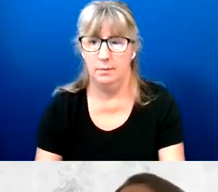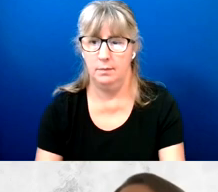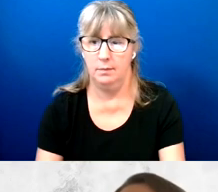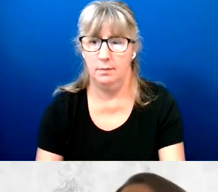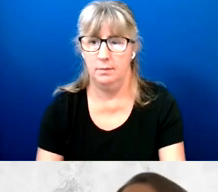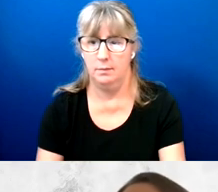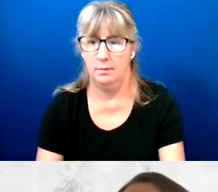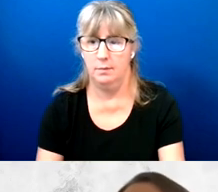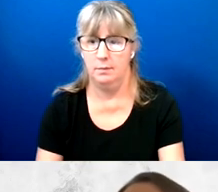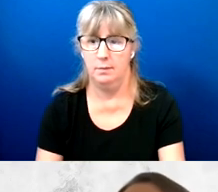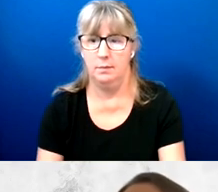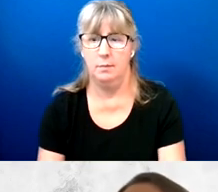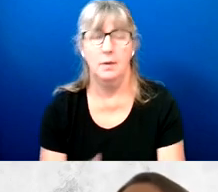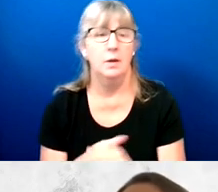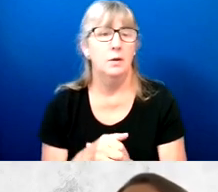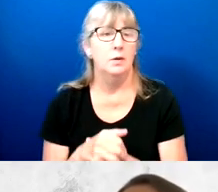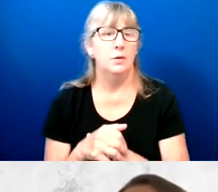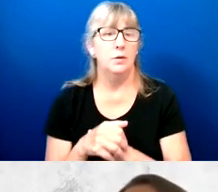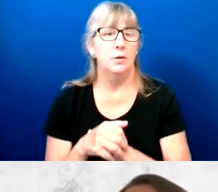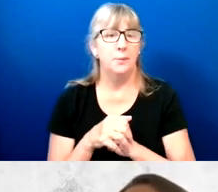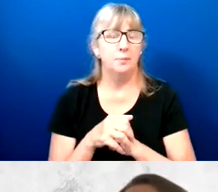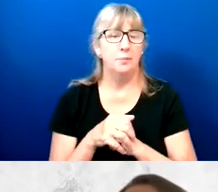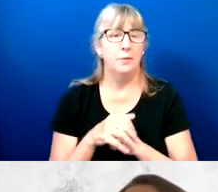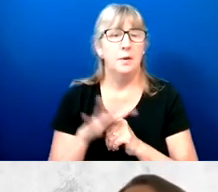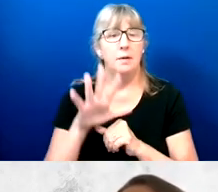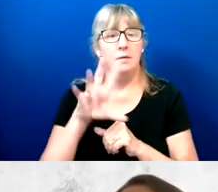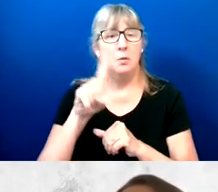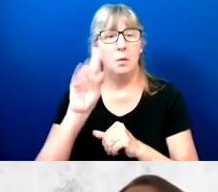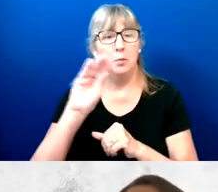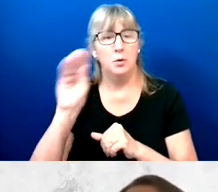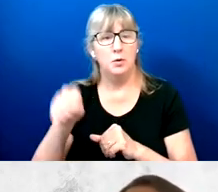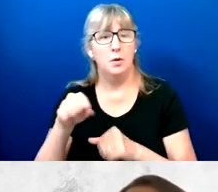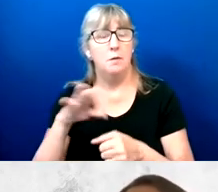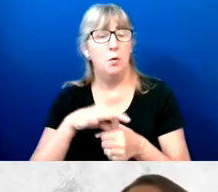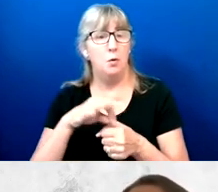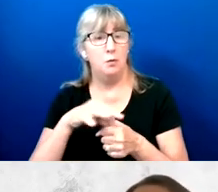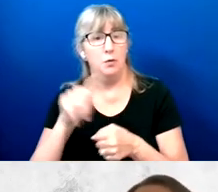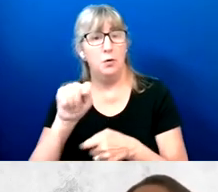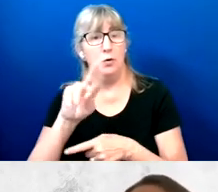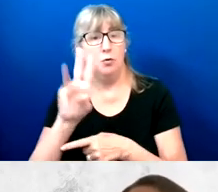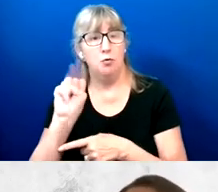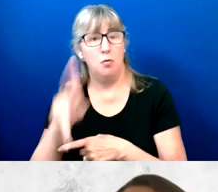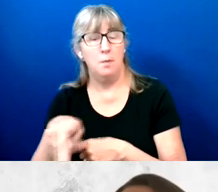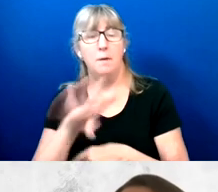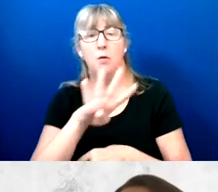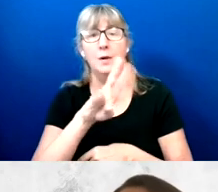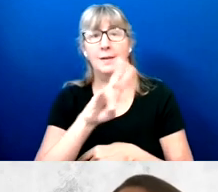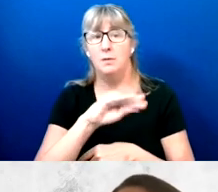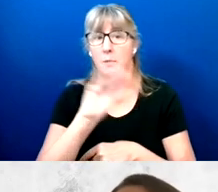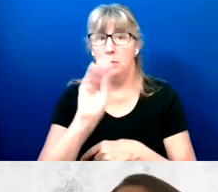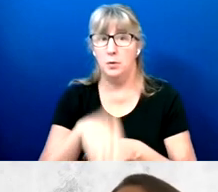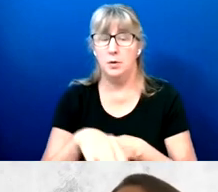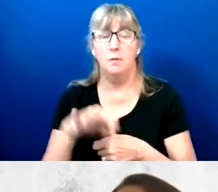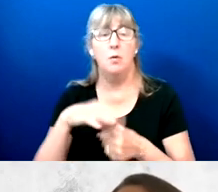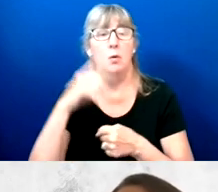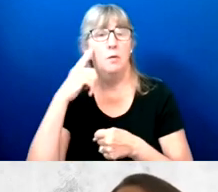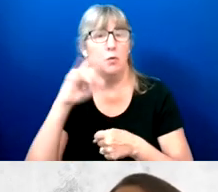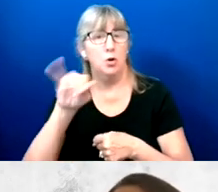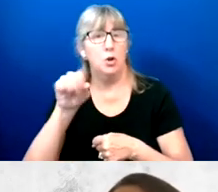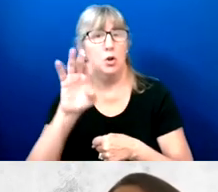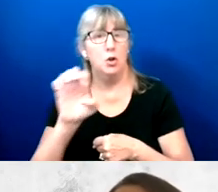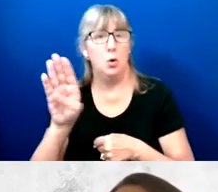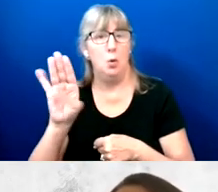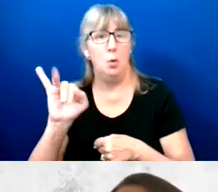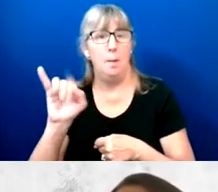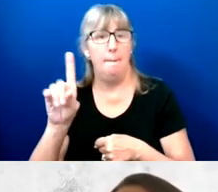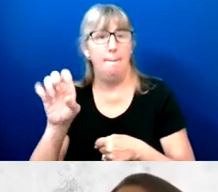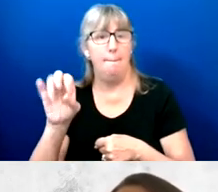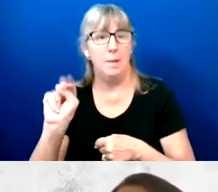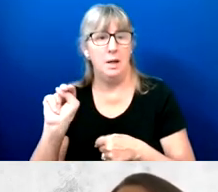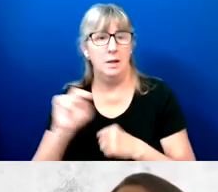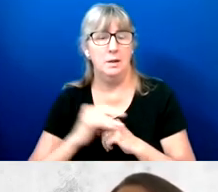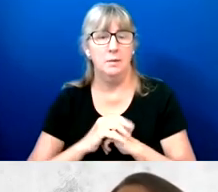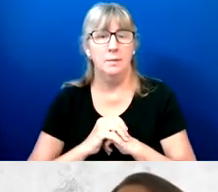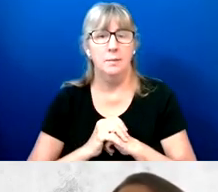And 47% voted for then candidate, now President, Joe Biden.